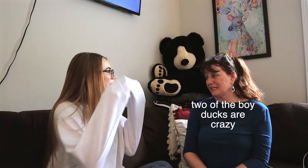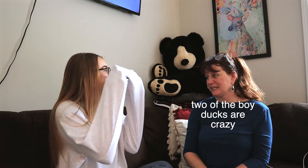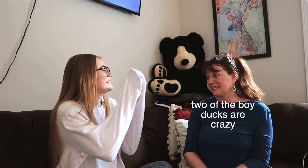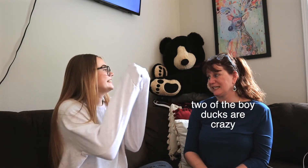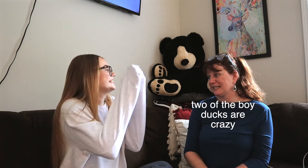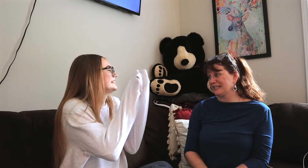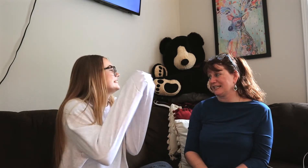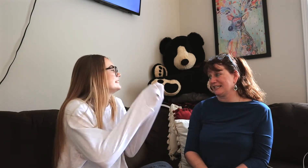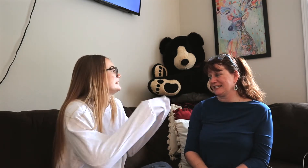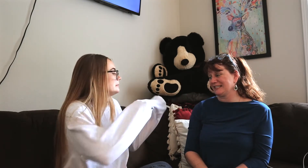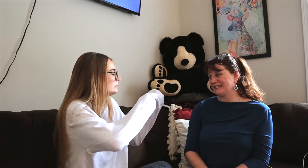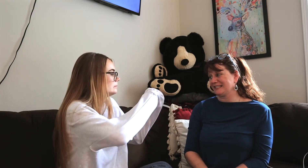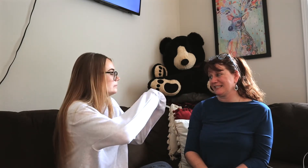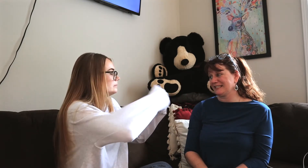*cheering again*